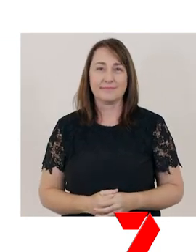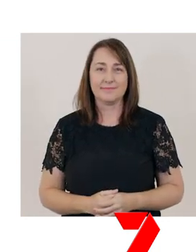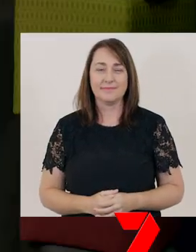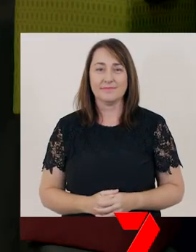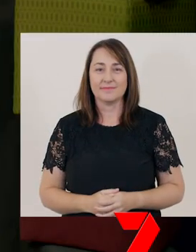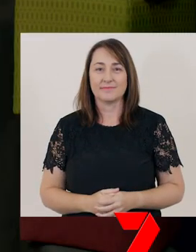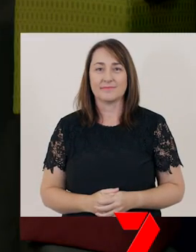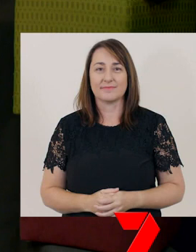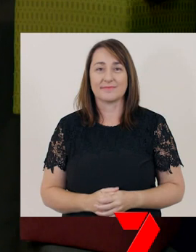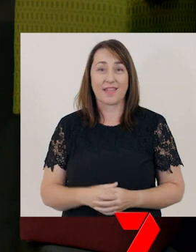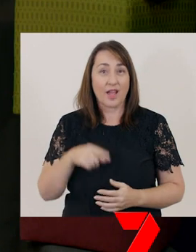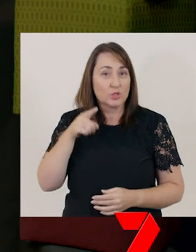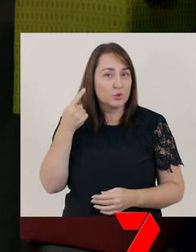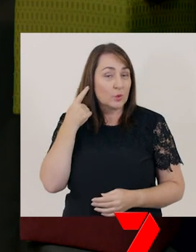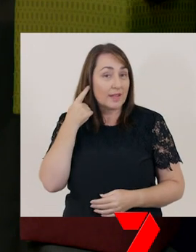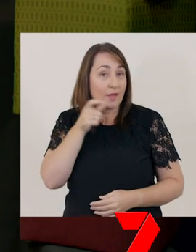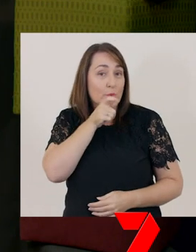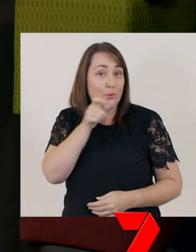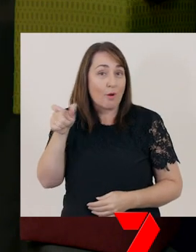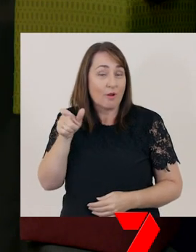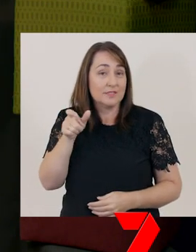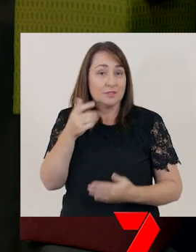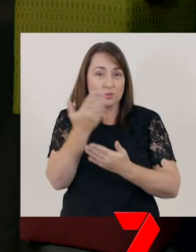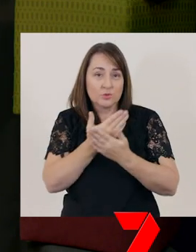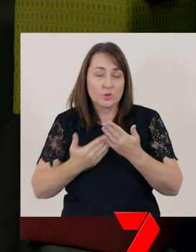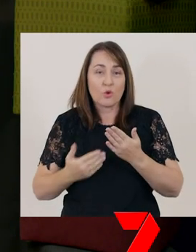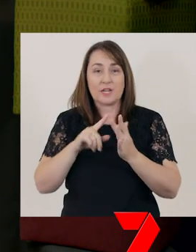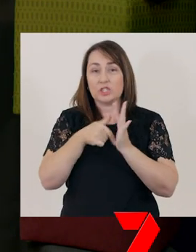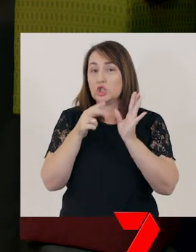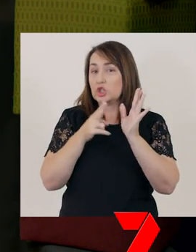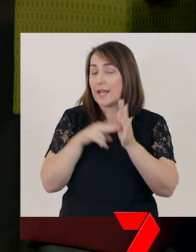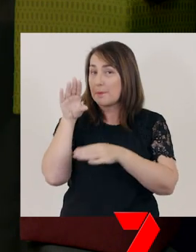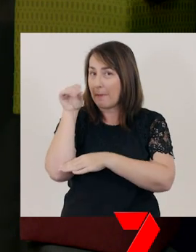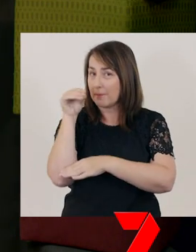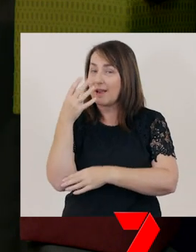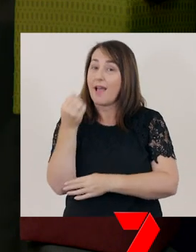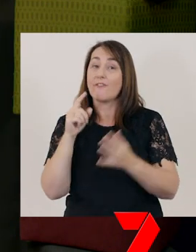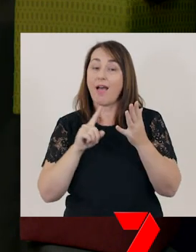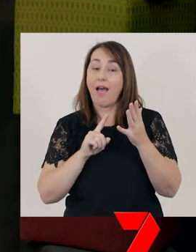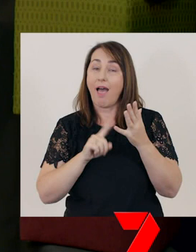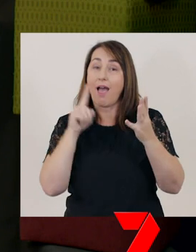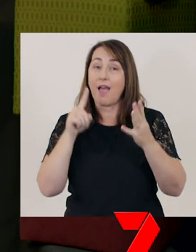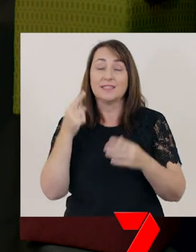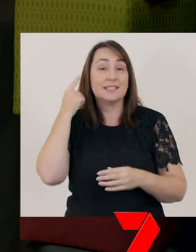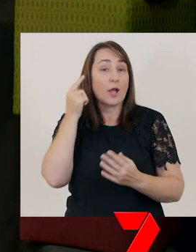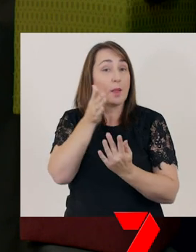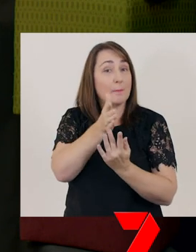Did you hear words in the story, ‘Jan’s Puppet’ with the ‘uh’ sound in the middle?